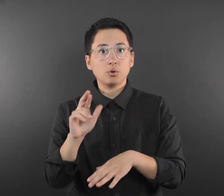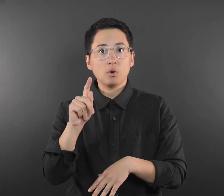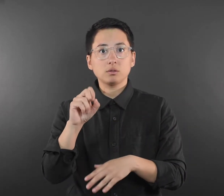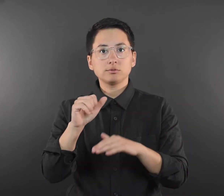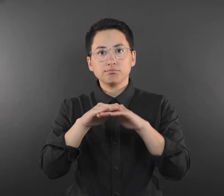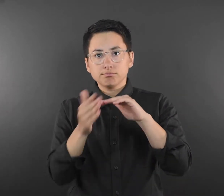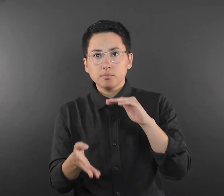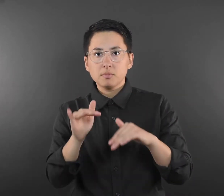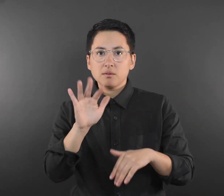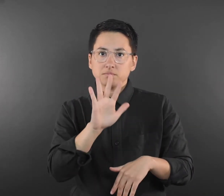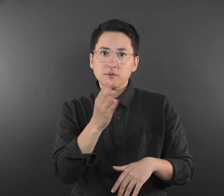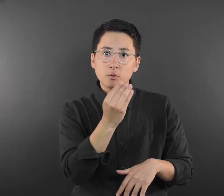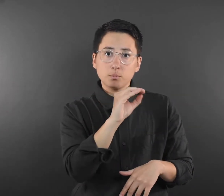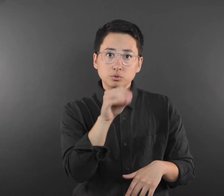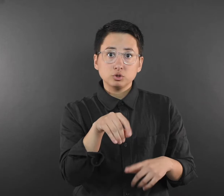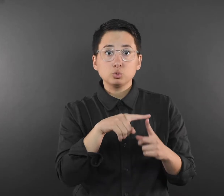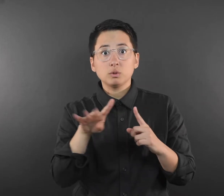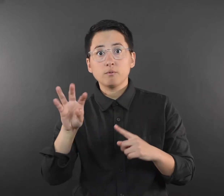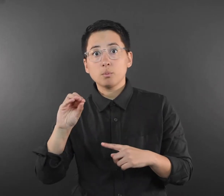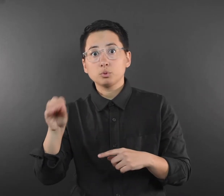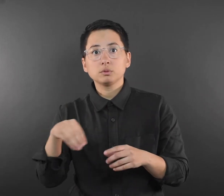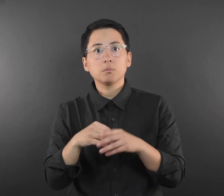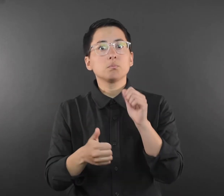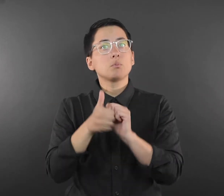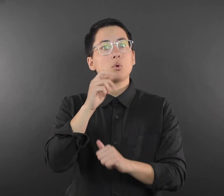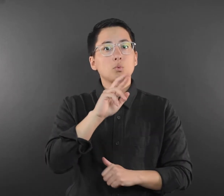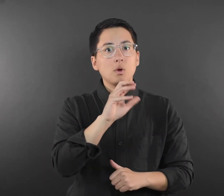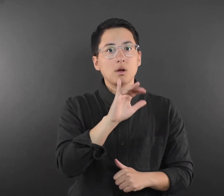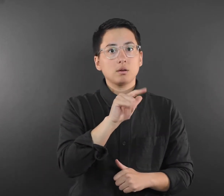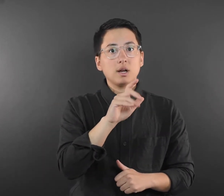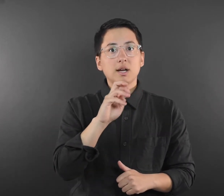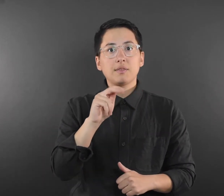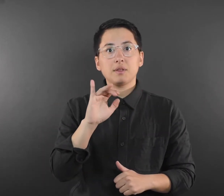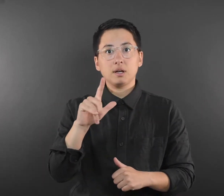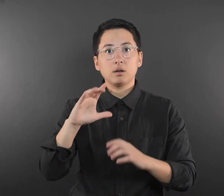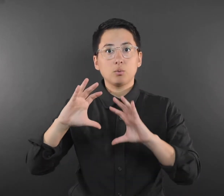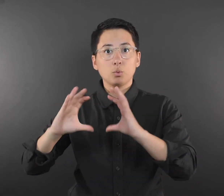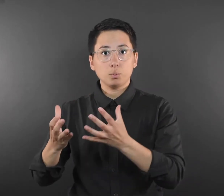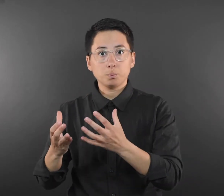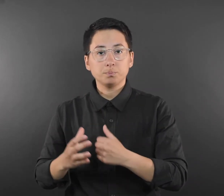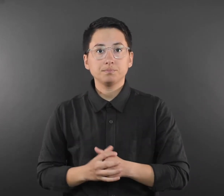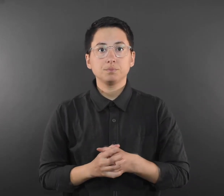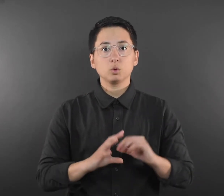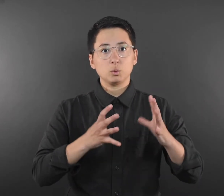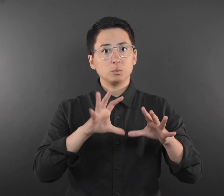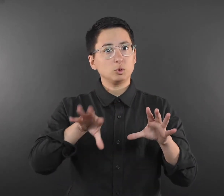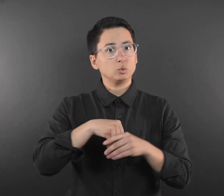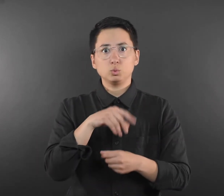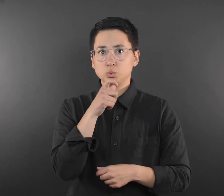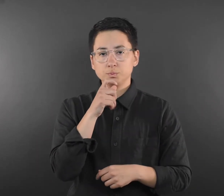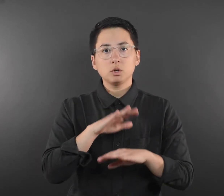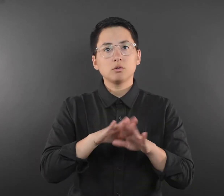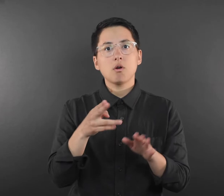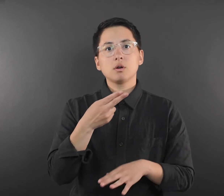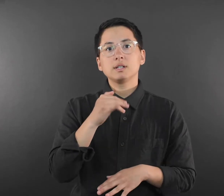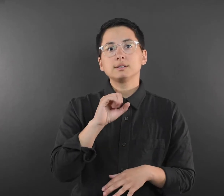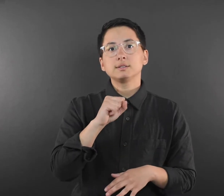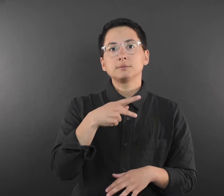decreased by 14%–40% for most racial and ethnic groups, including non-Hispanic White people,